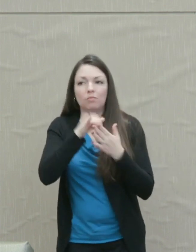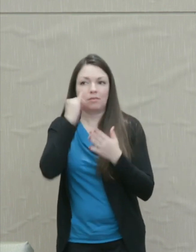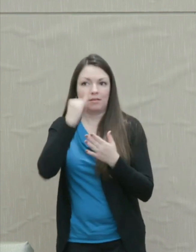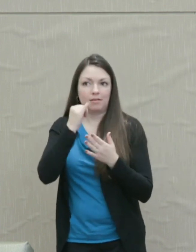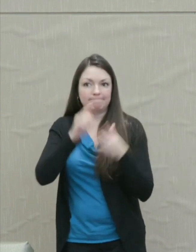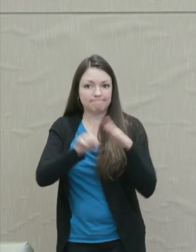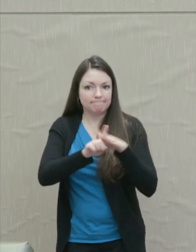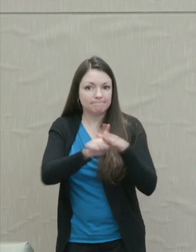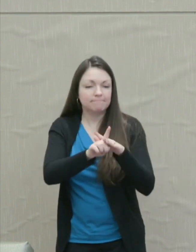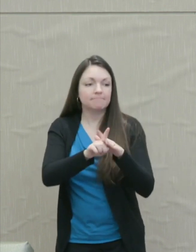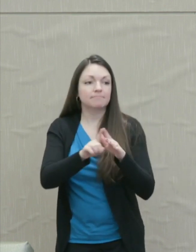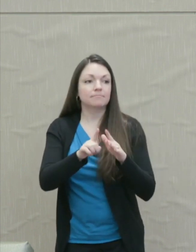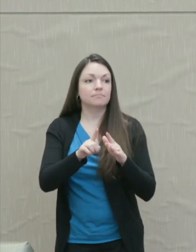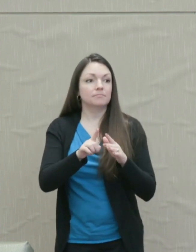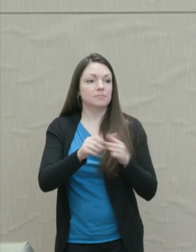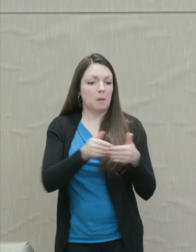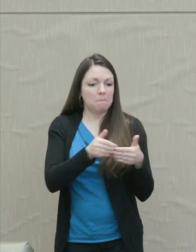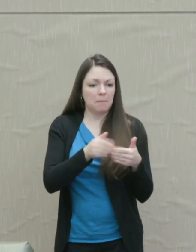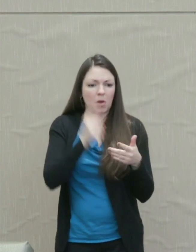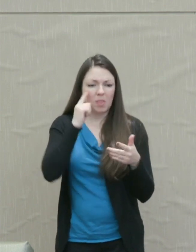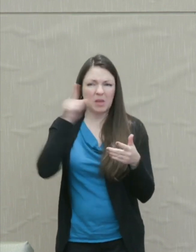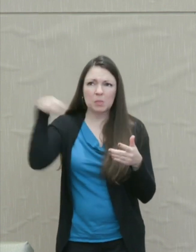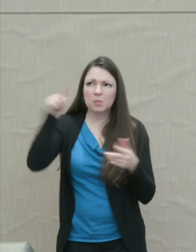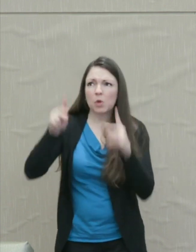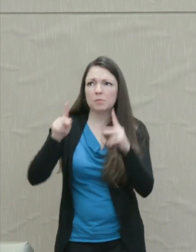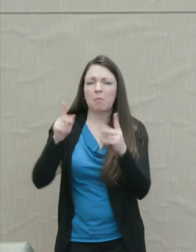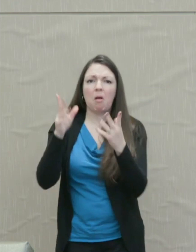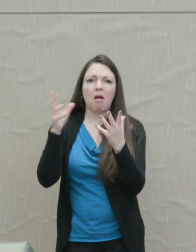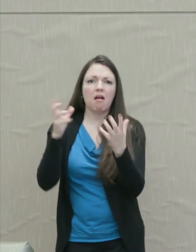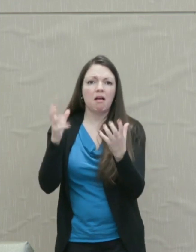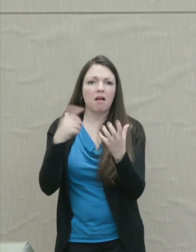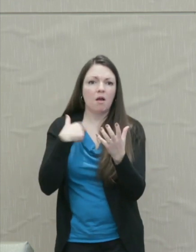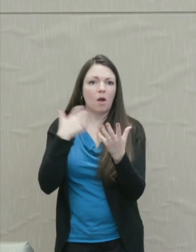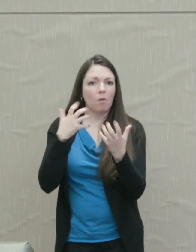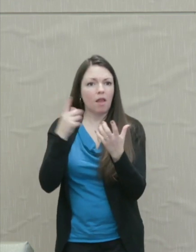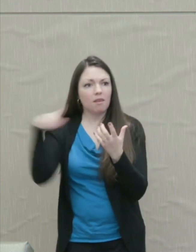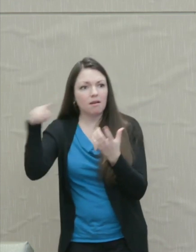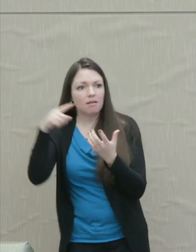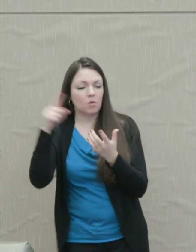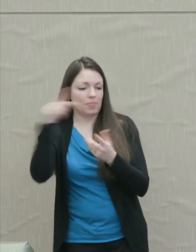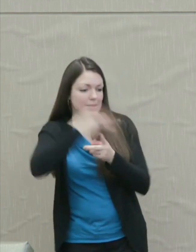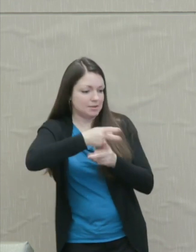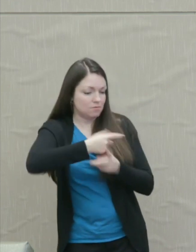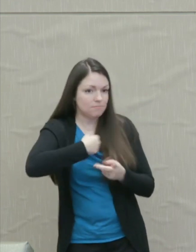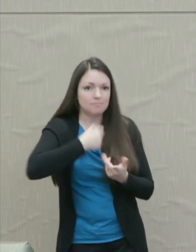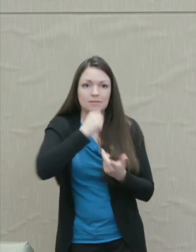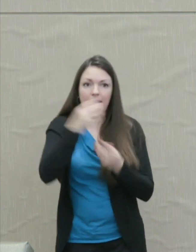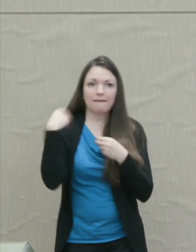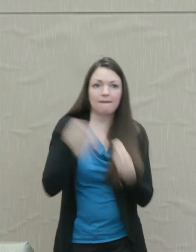Those caretakers are not giving me what I desperately need. They did this to me.